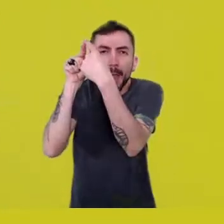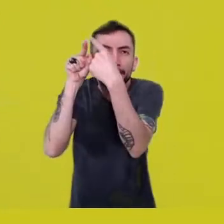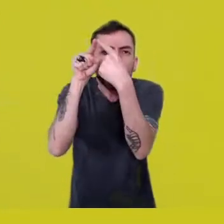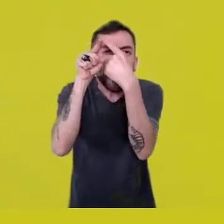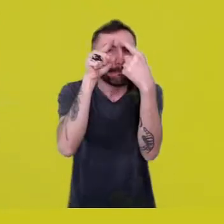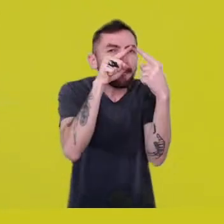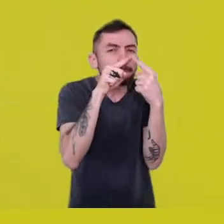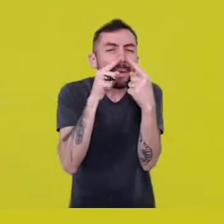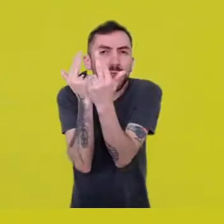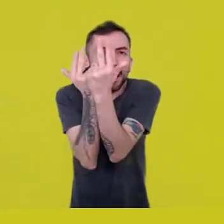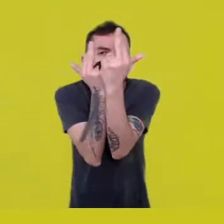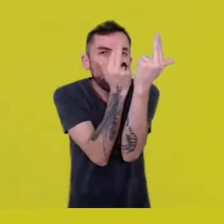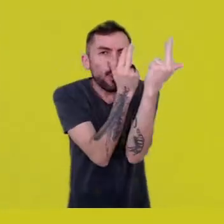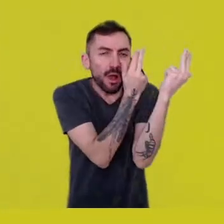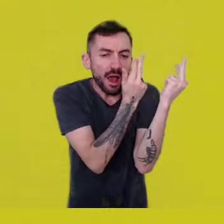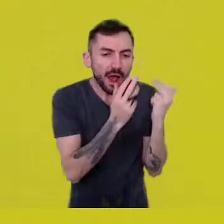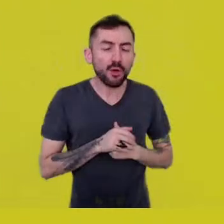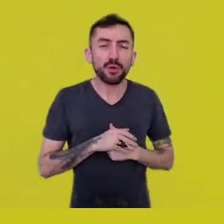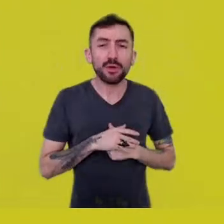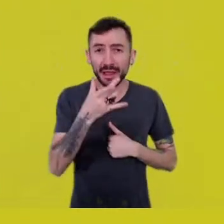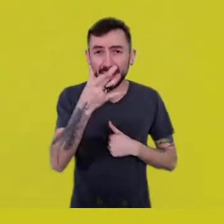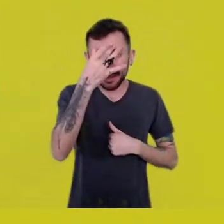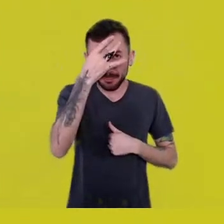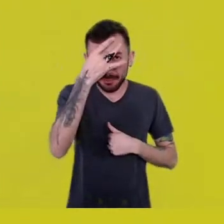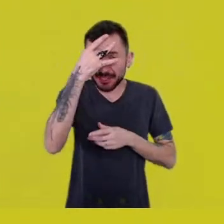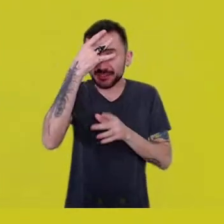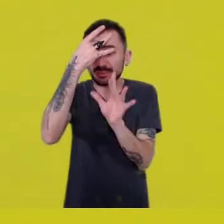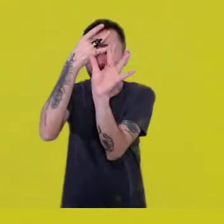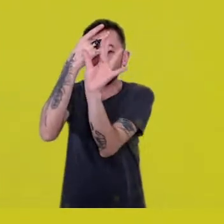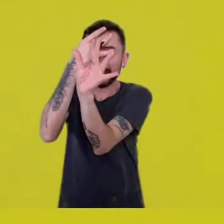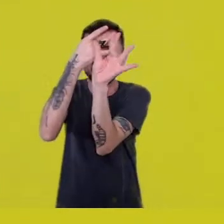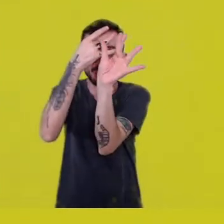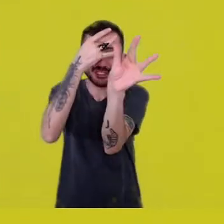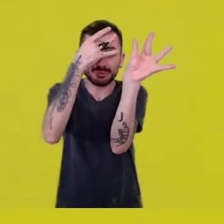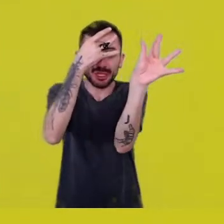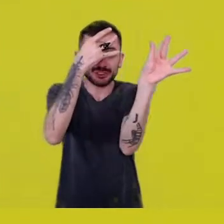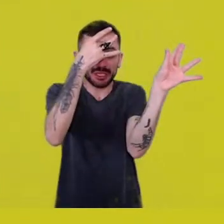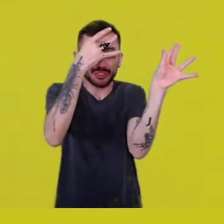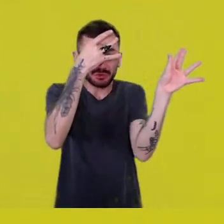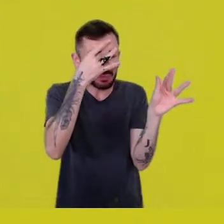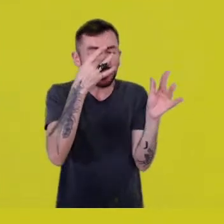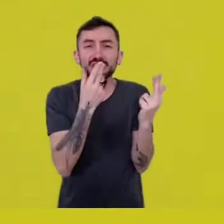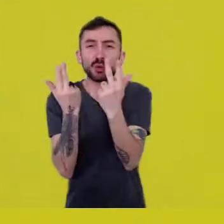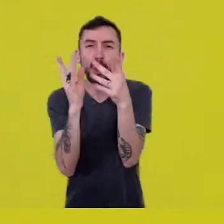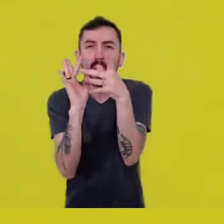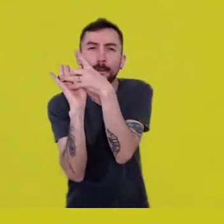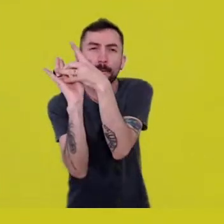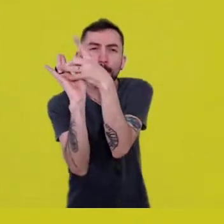All those heads, all those minds there, stopped in an instant